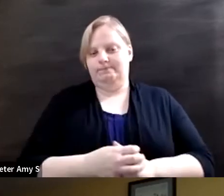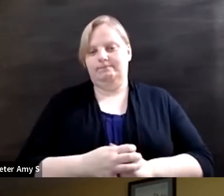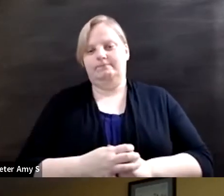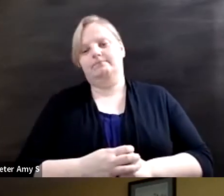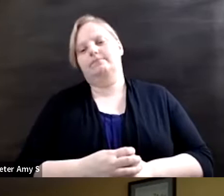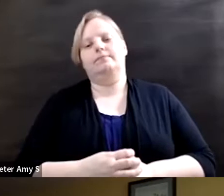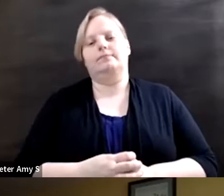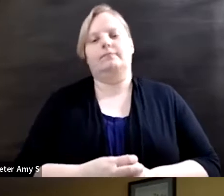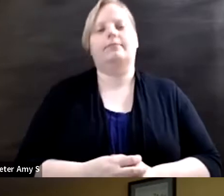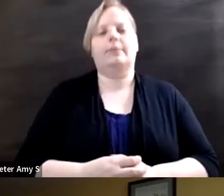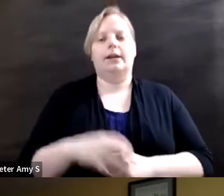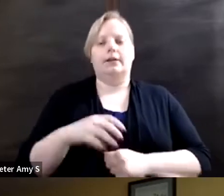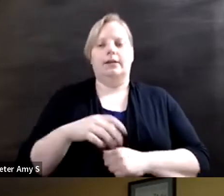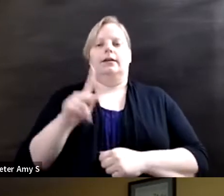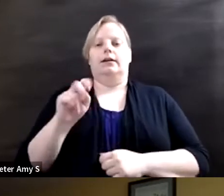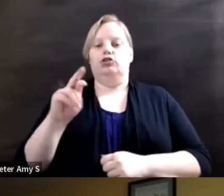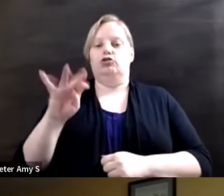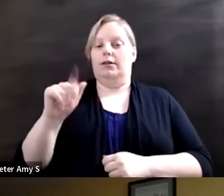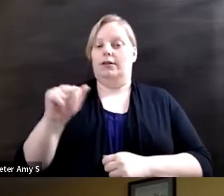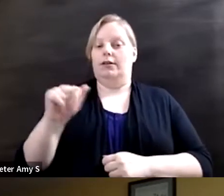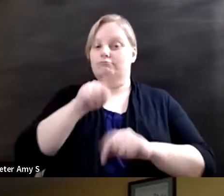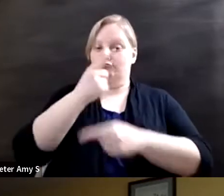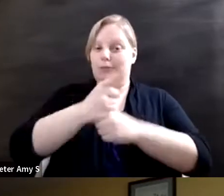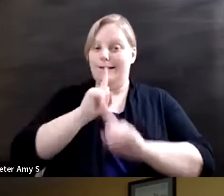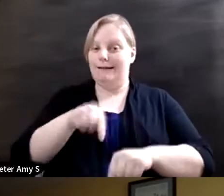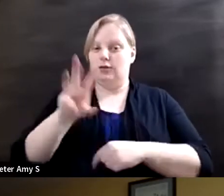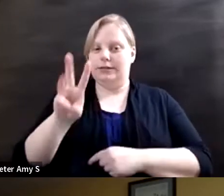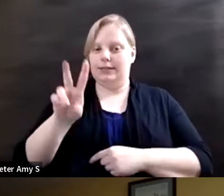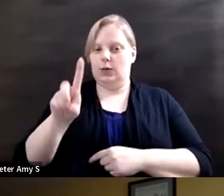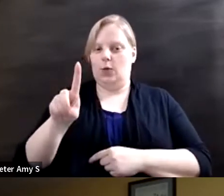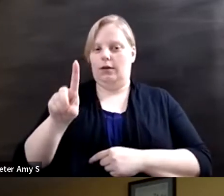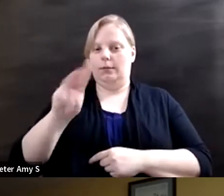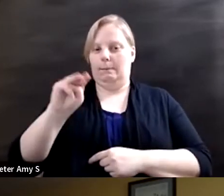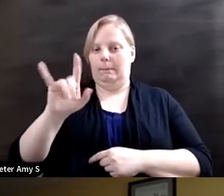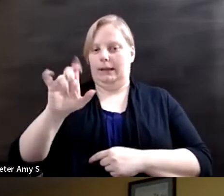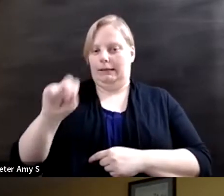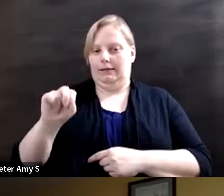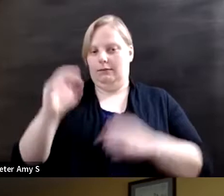the correct answer is actually 61 million adults according to the CDC are currently in the U.S.